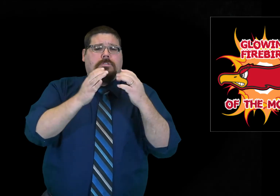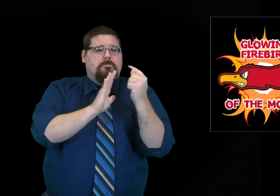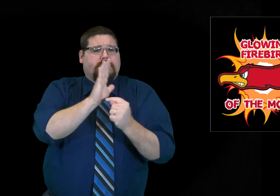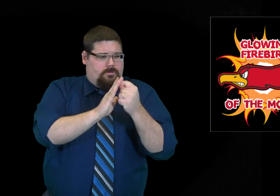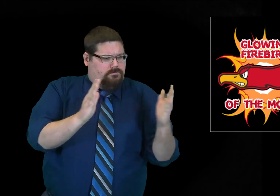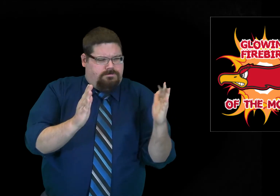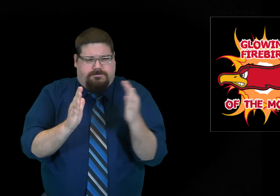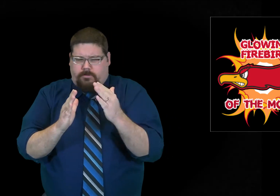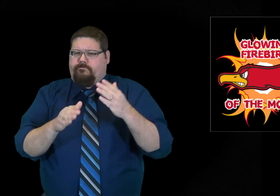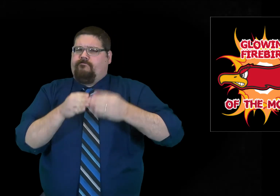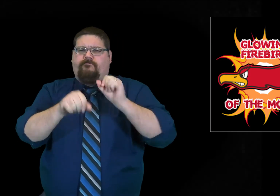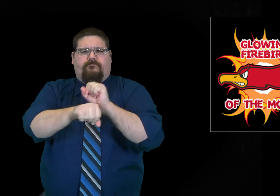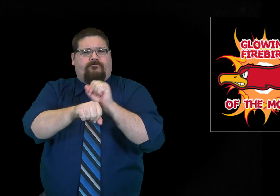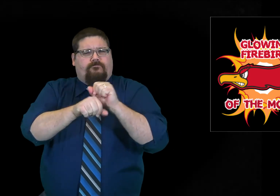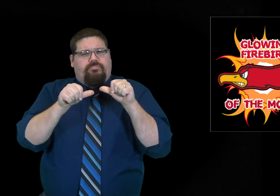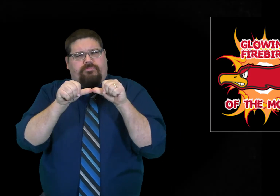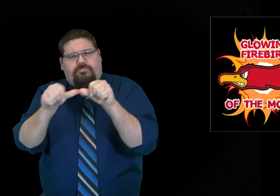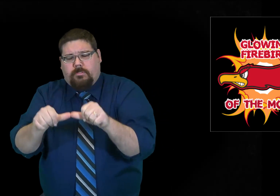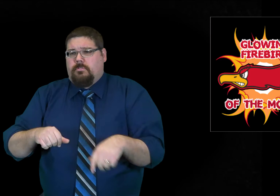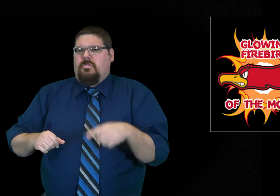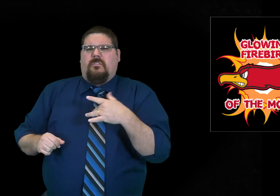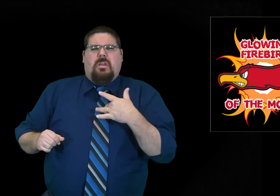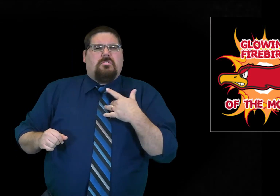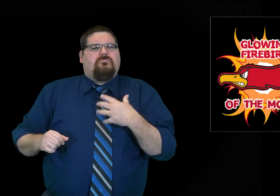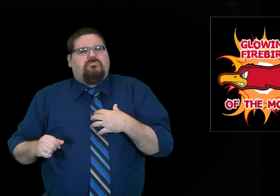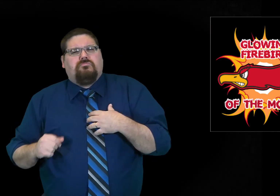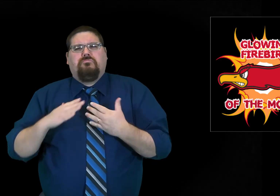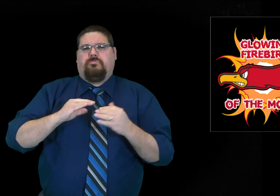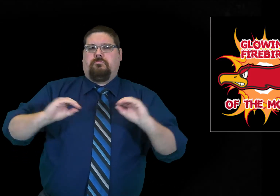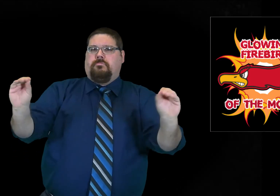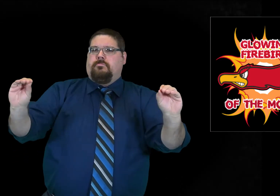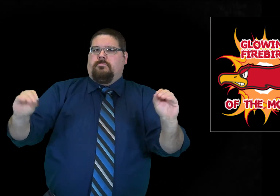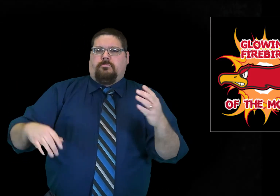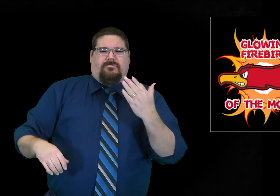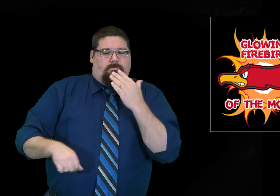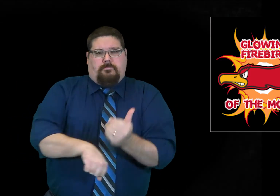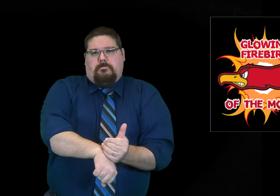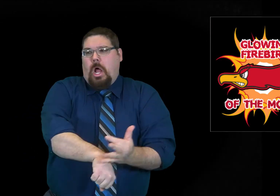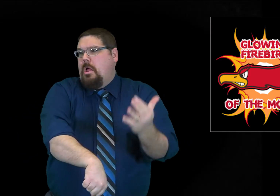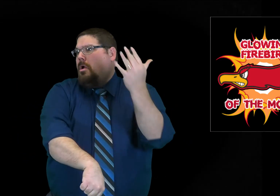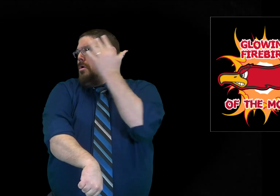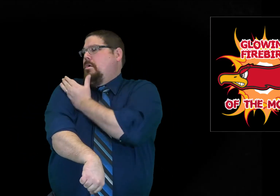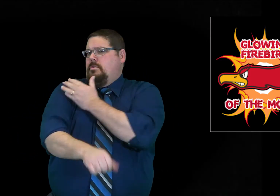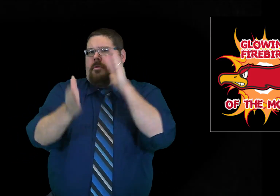Throughout the class period they make sure they continue to work hard so they can complete all of their work.